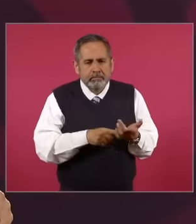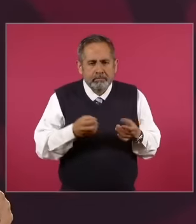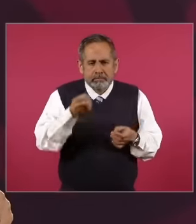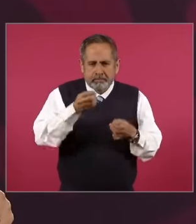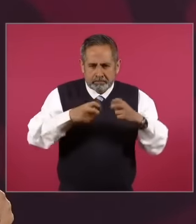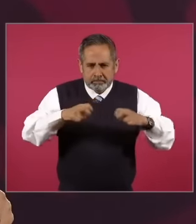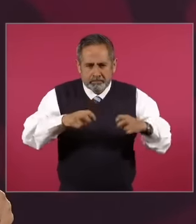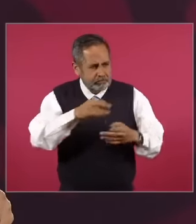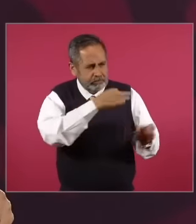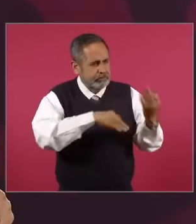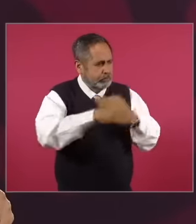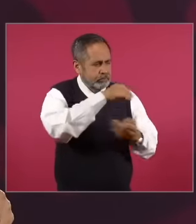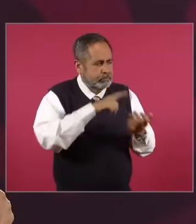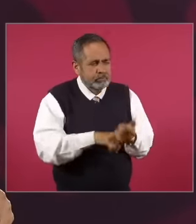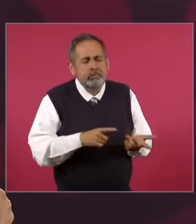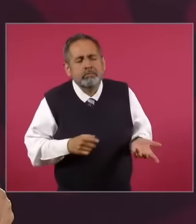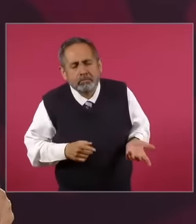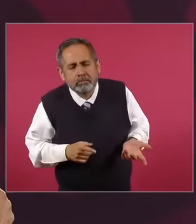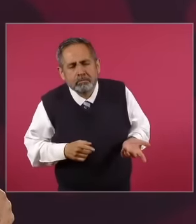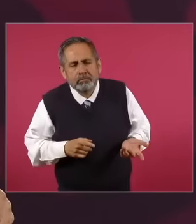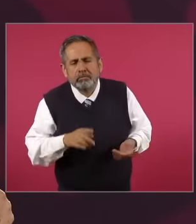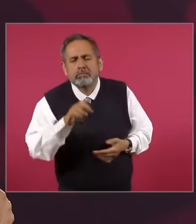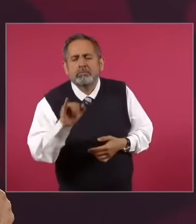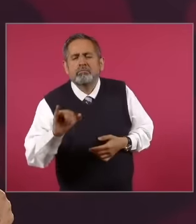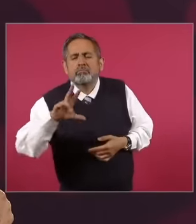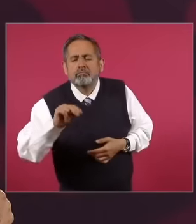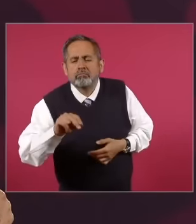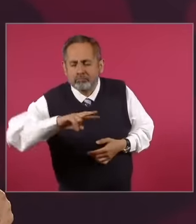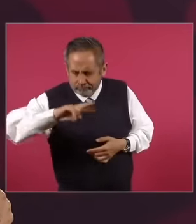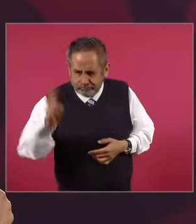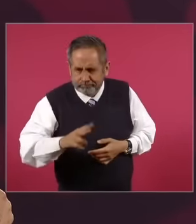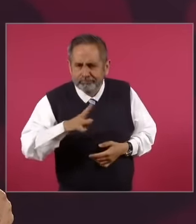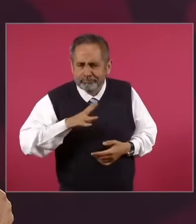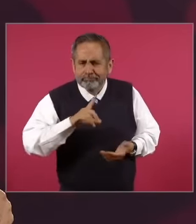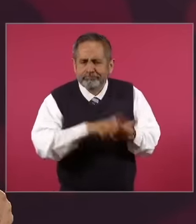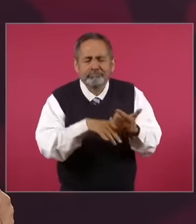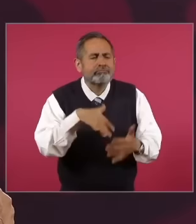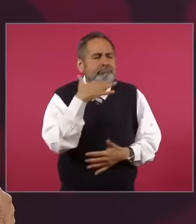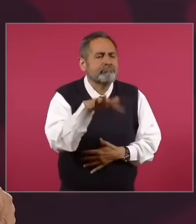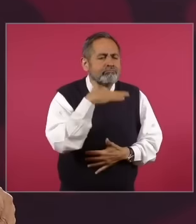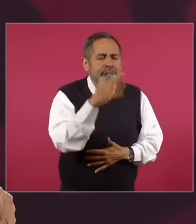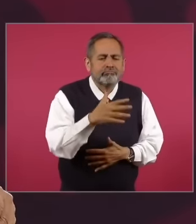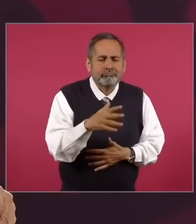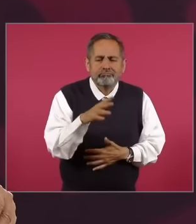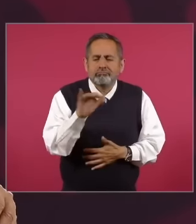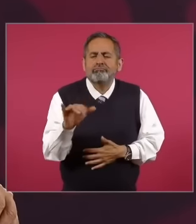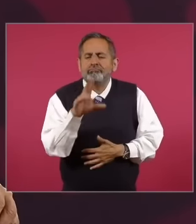and all the ministers if there is no corruption and if there should not be of there being a reform in the judiciary